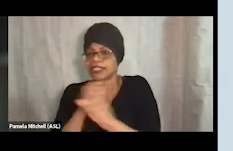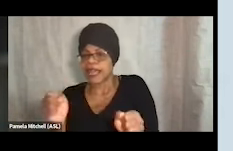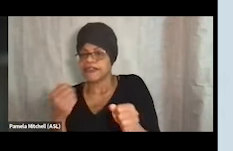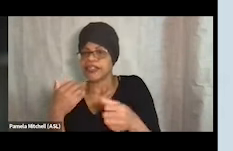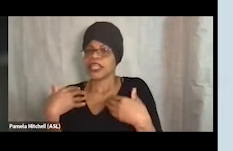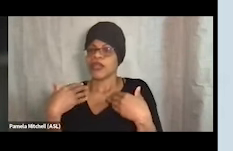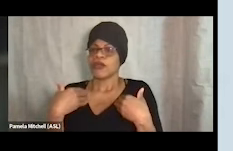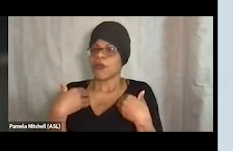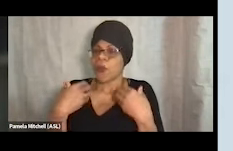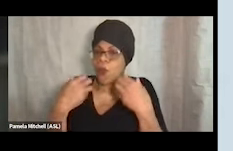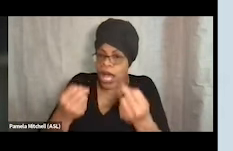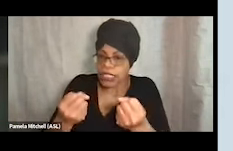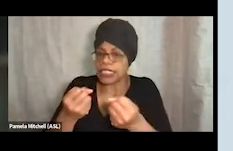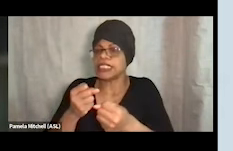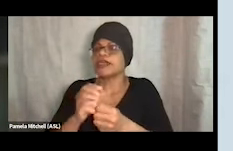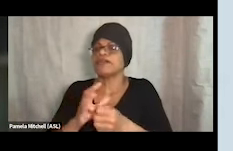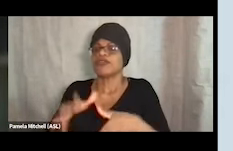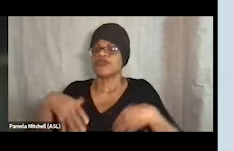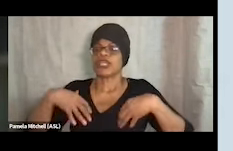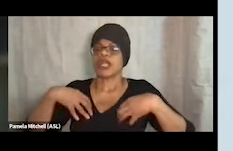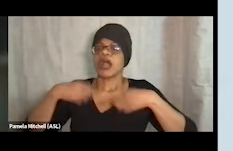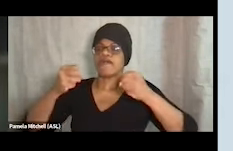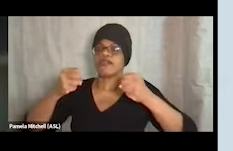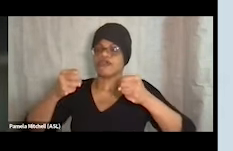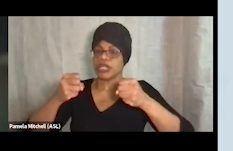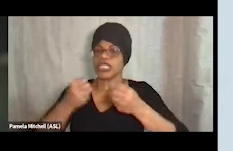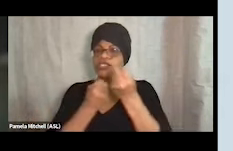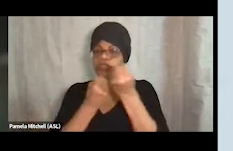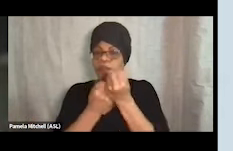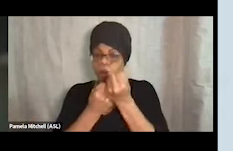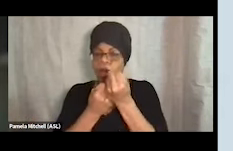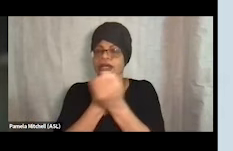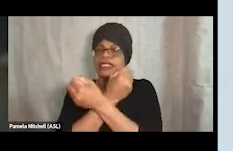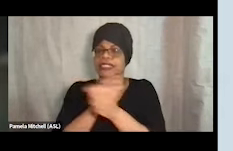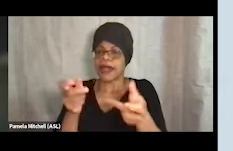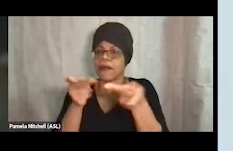on housing, medical needs, social needs. And so there's often a broad base of support